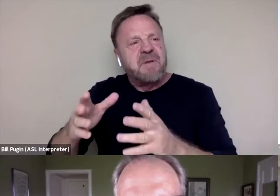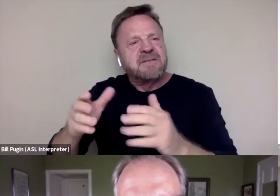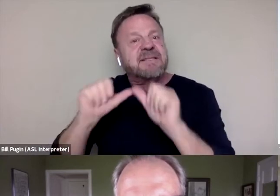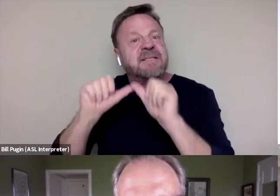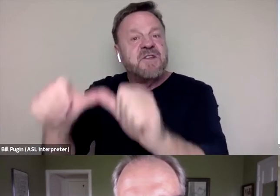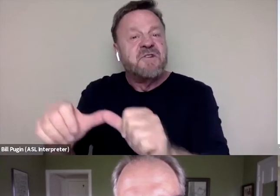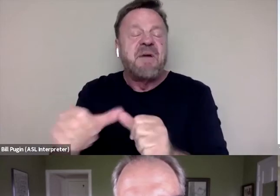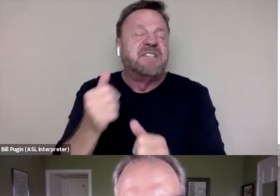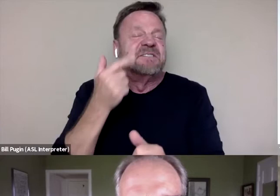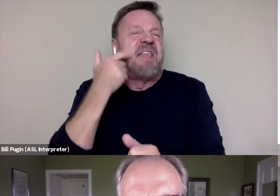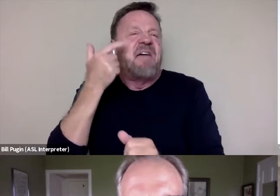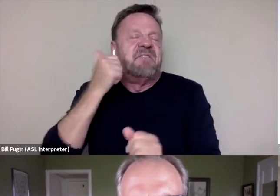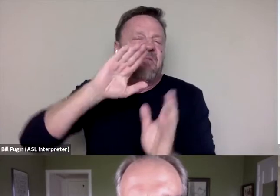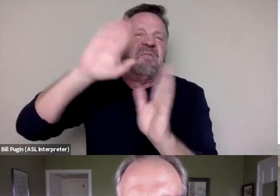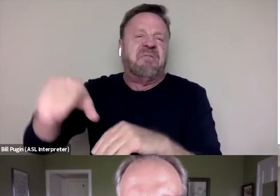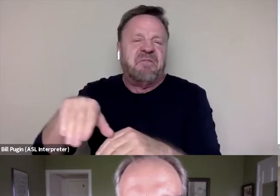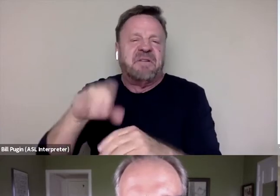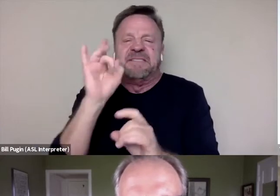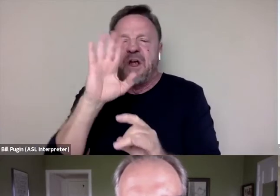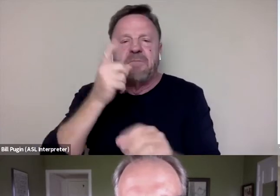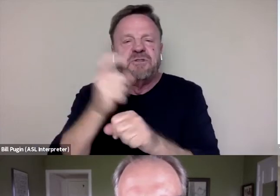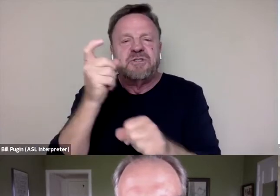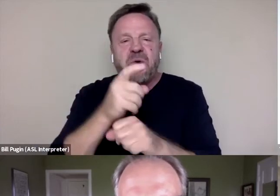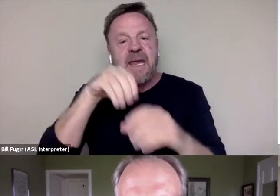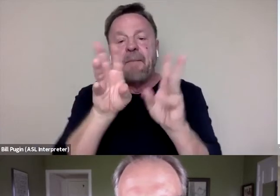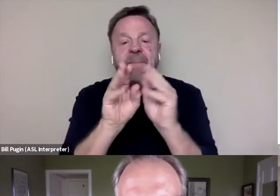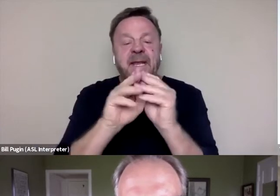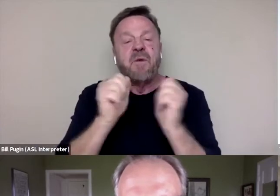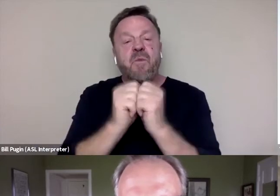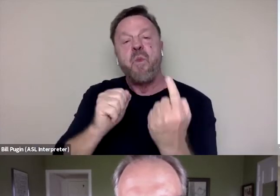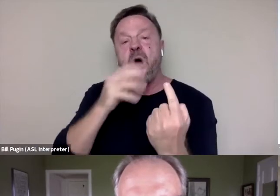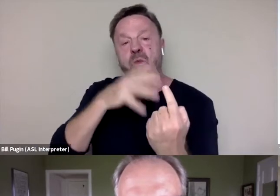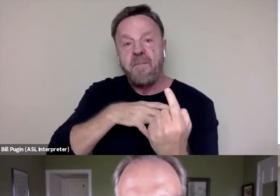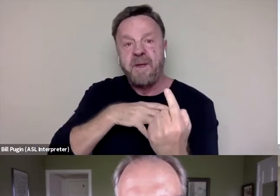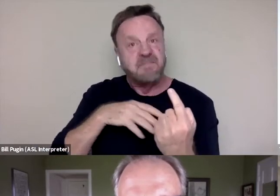in a meeting where there's only one woman? And I can tell you, having been the one woman